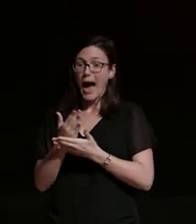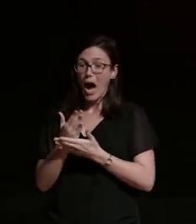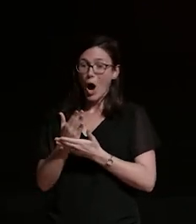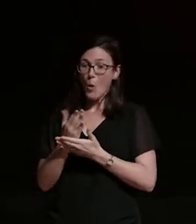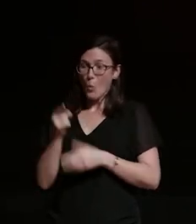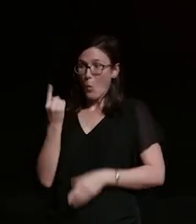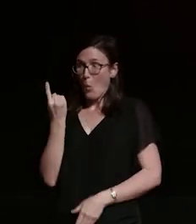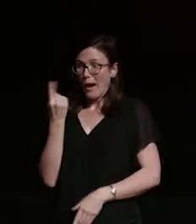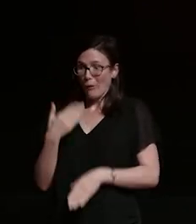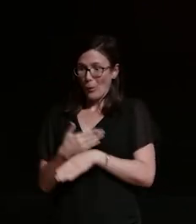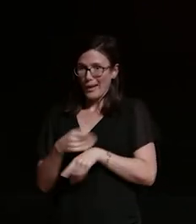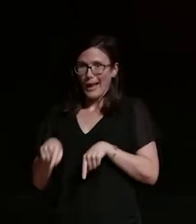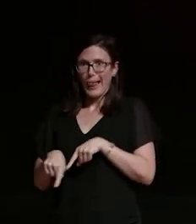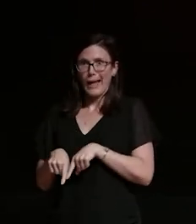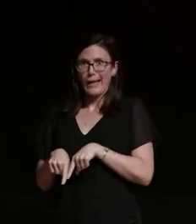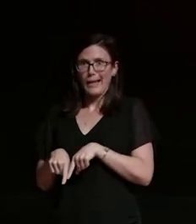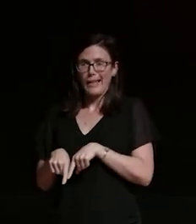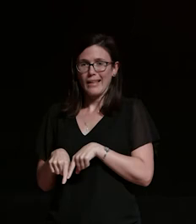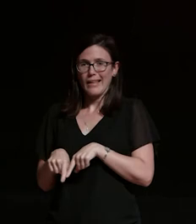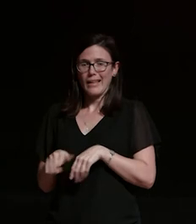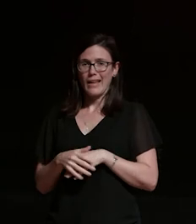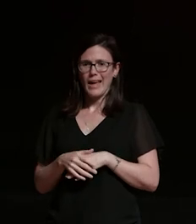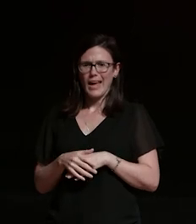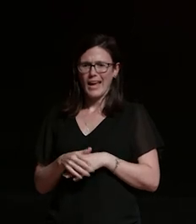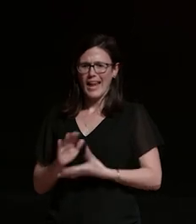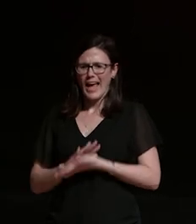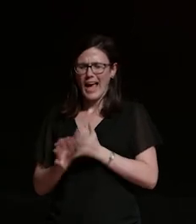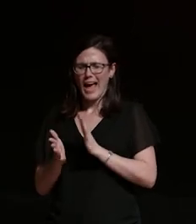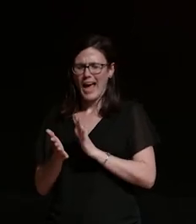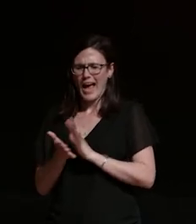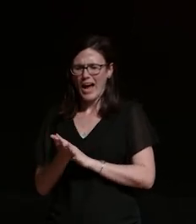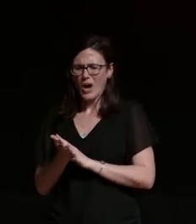for you to i don't know relocate his housemate to make you feel safe to make you feel comfortable